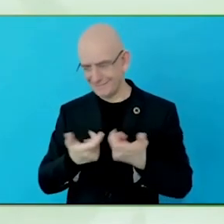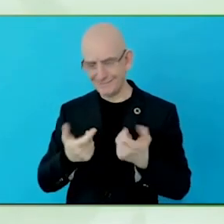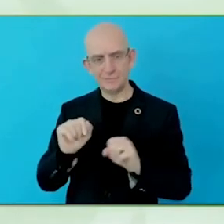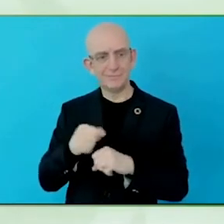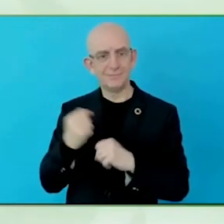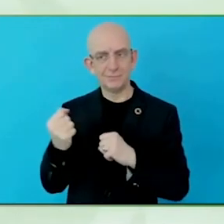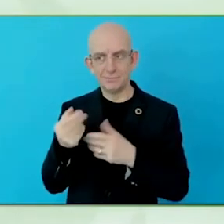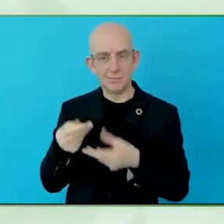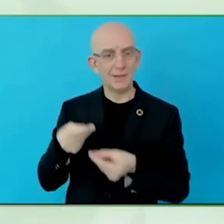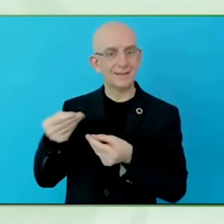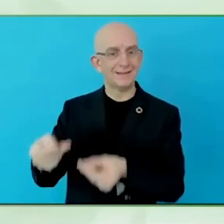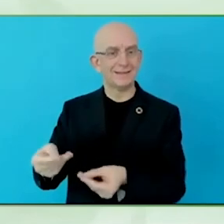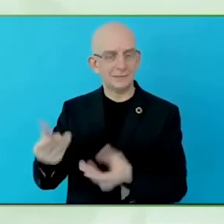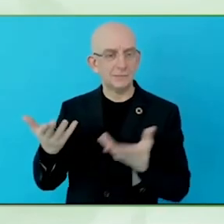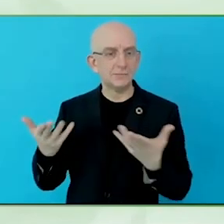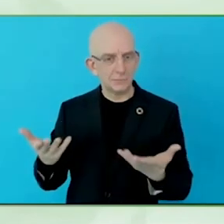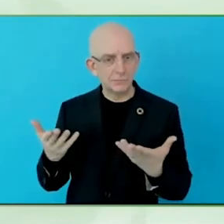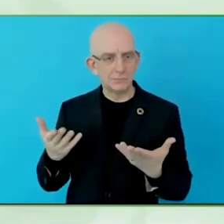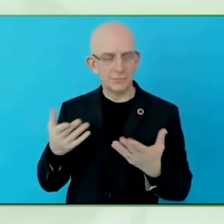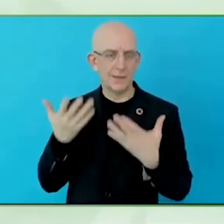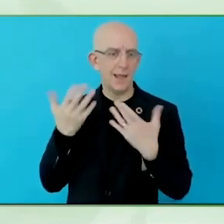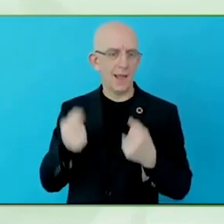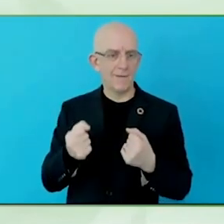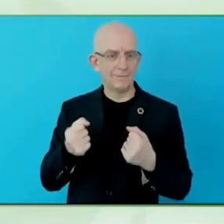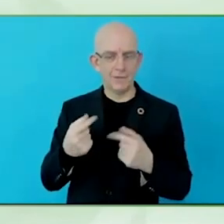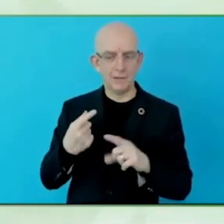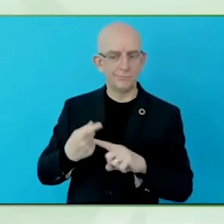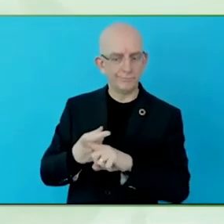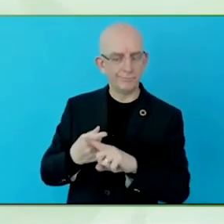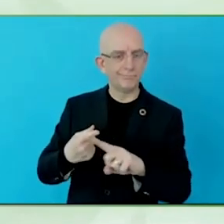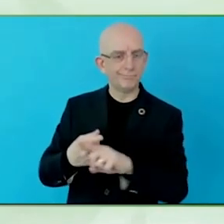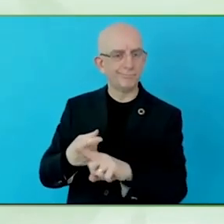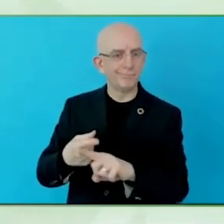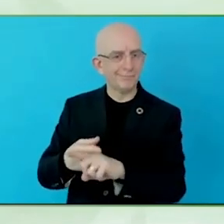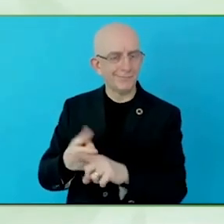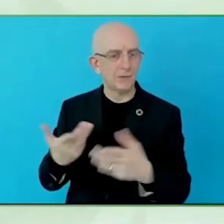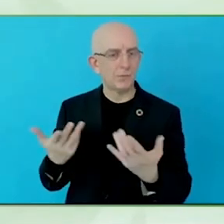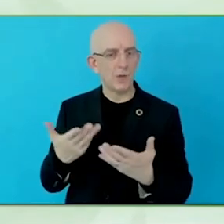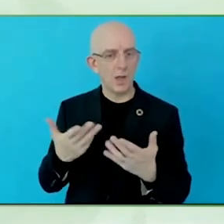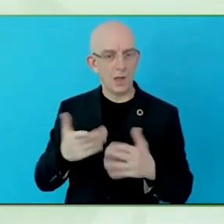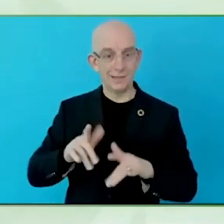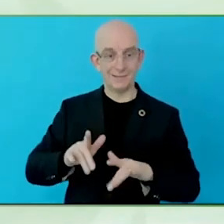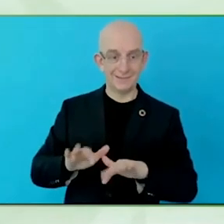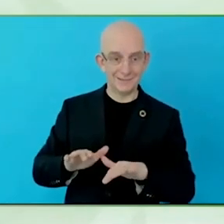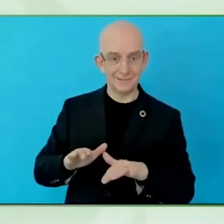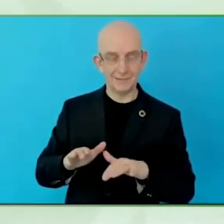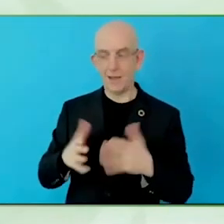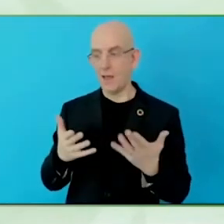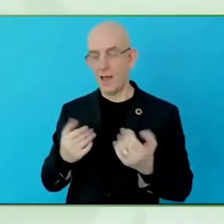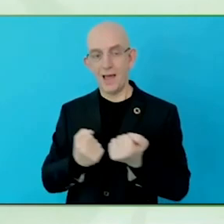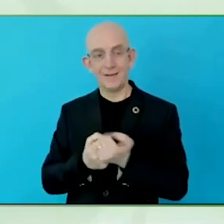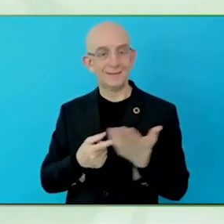So Evert Jan, what do you think is a barrier in the implementation and